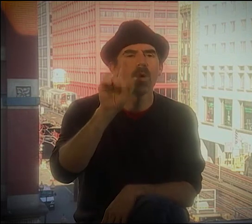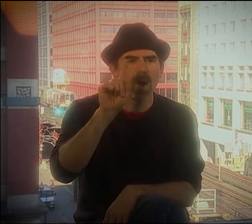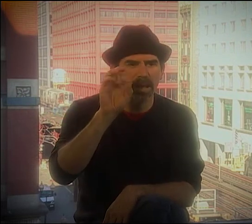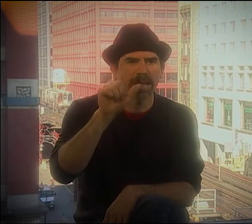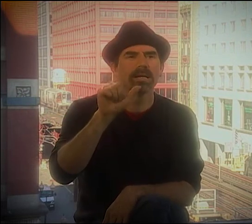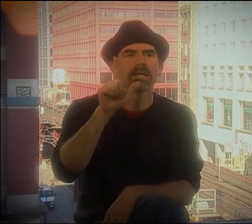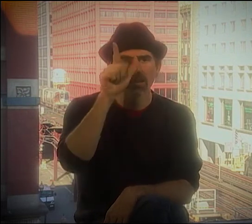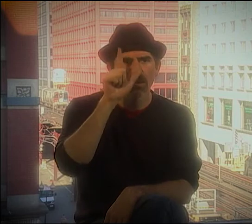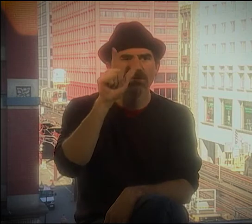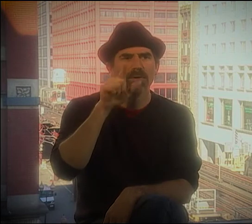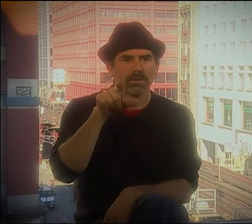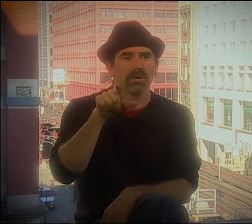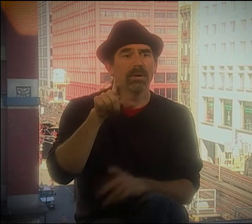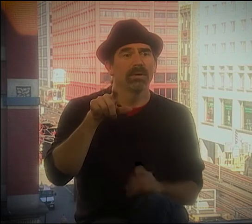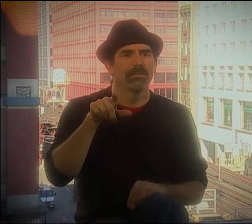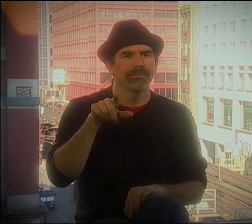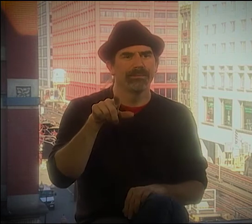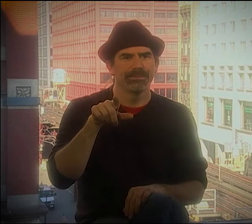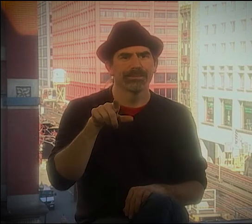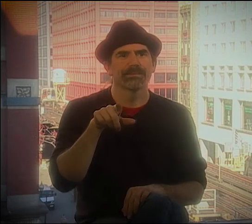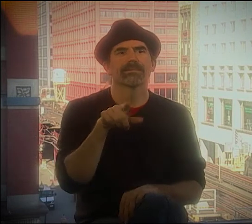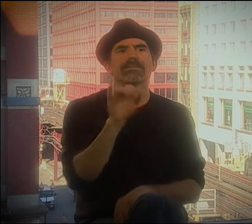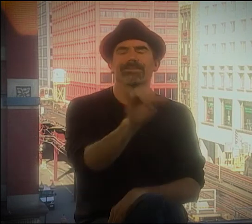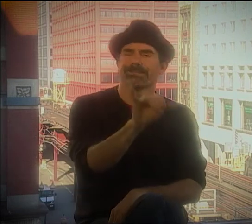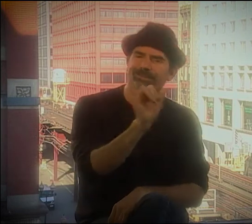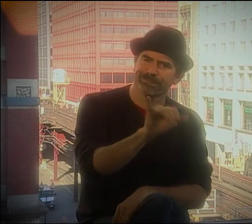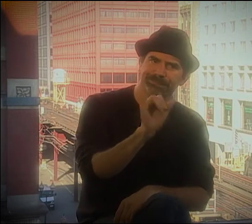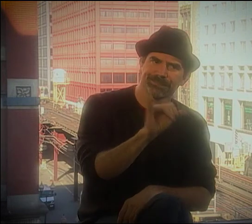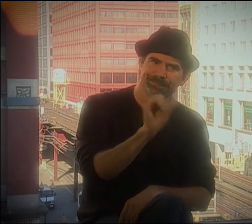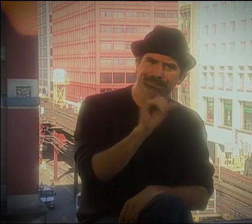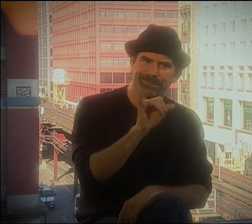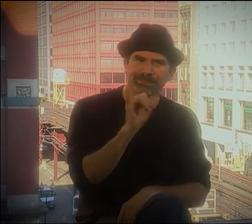I GUESS '98 OR SOMETHING?